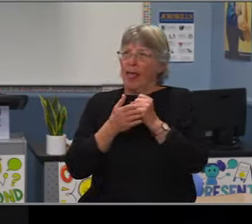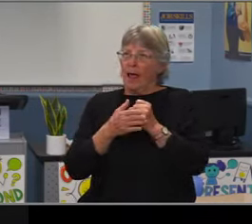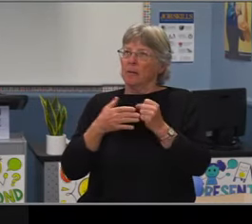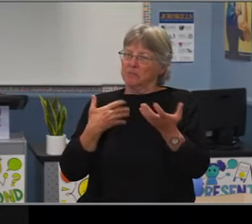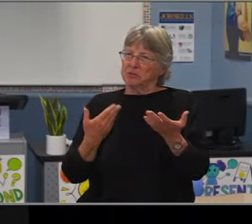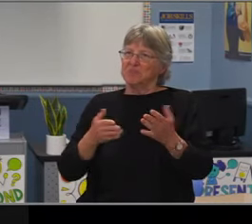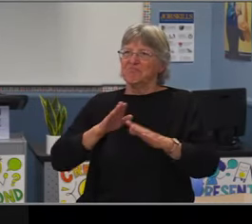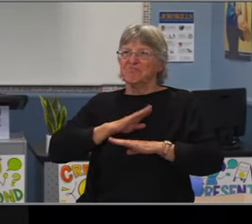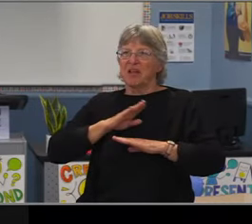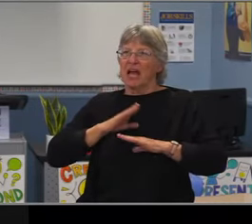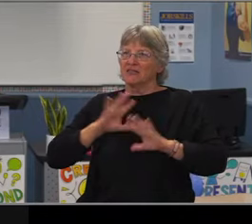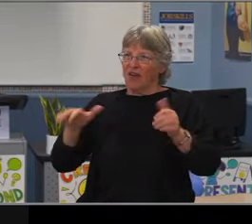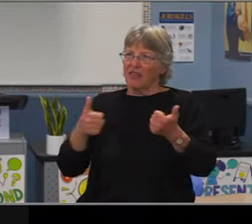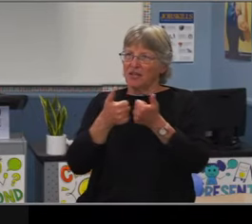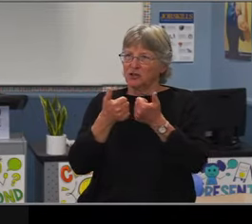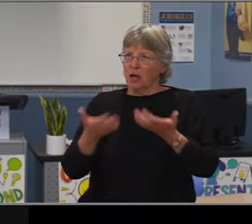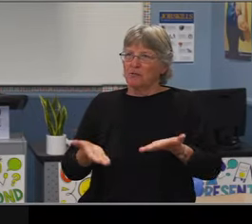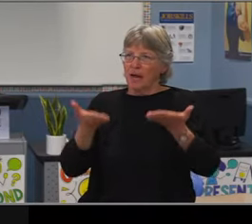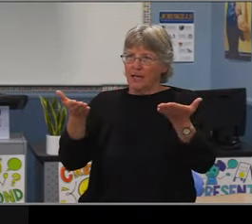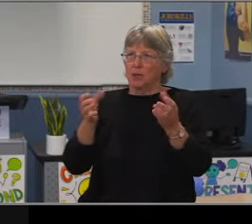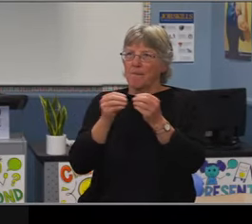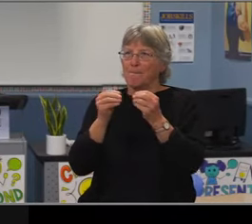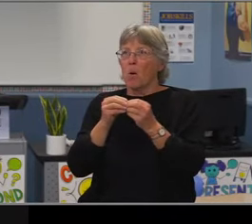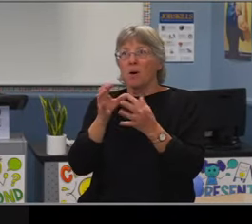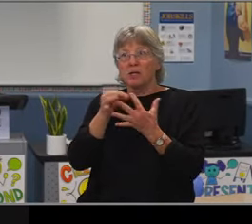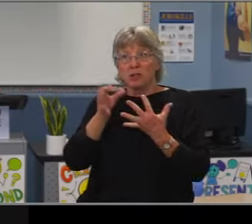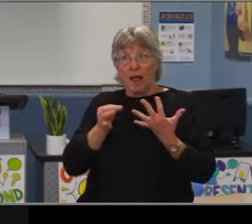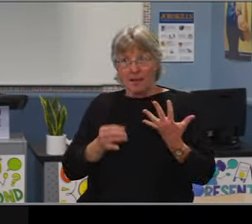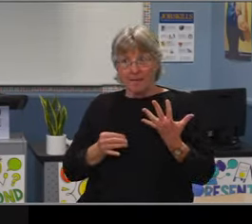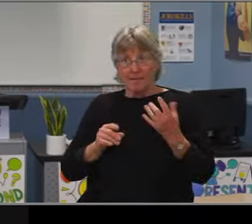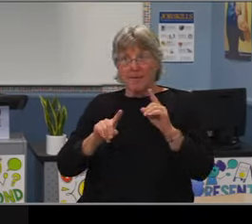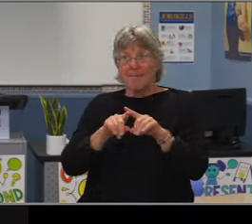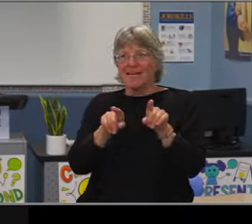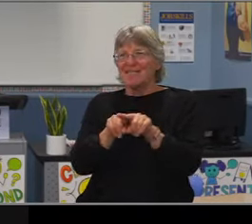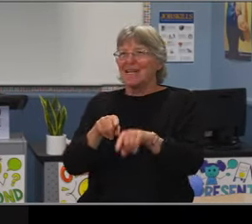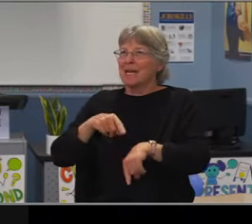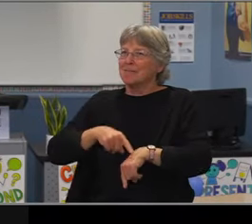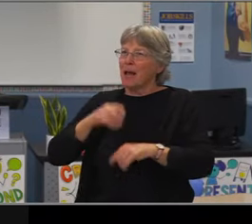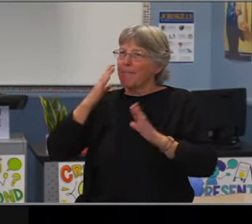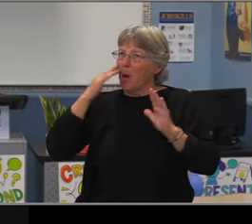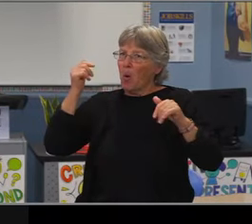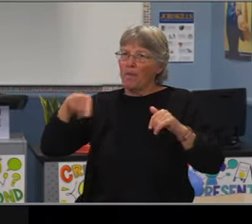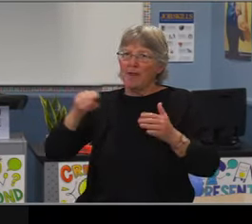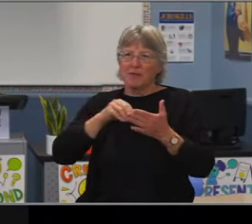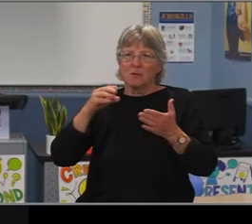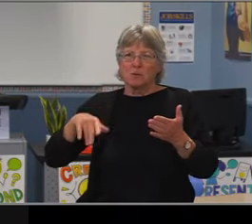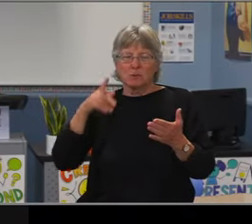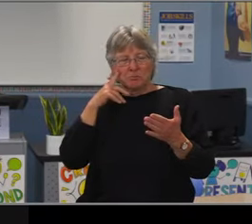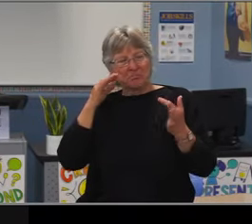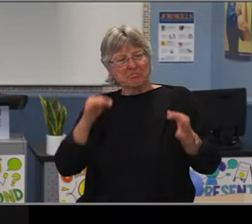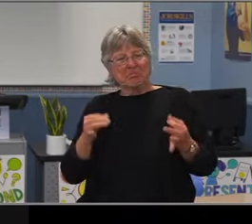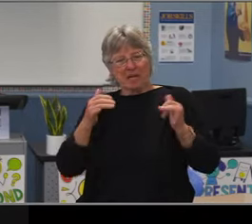Finance report A. Move approval. Second. Discussion?